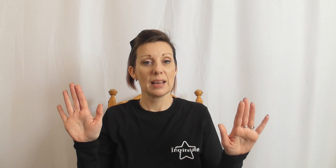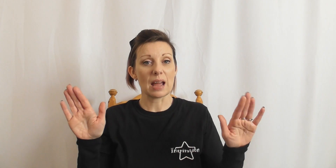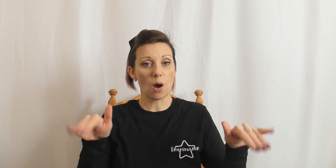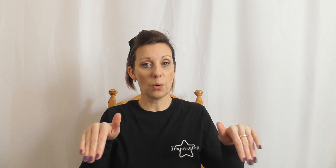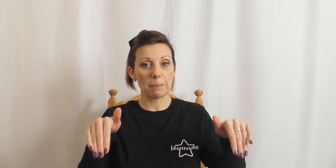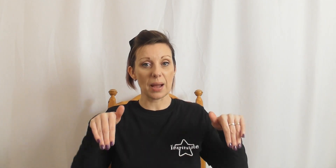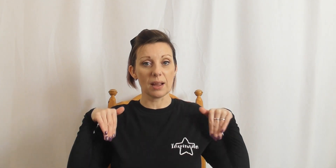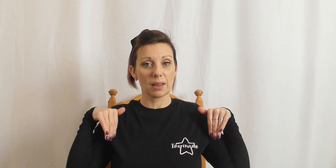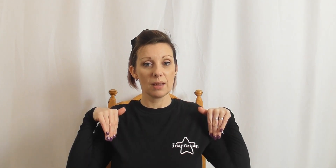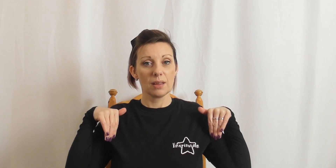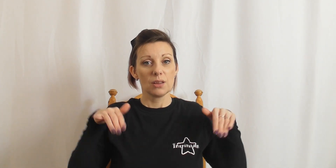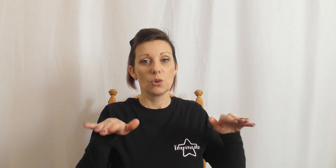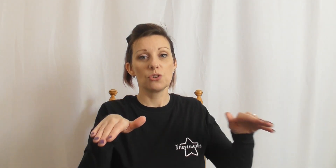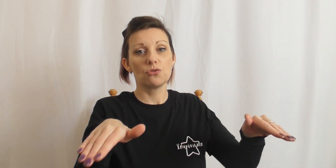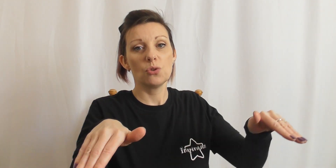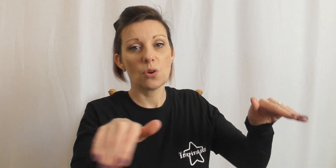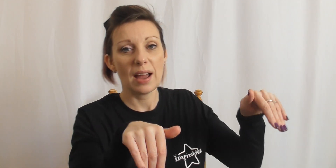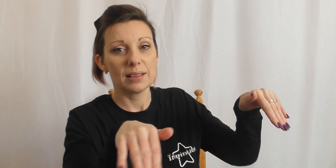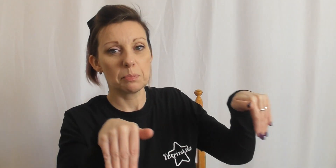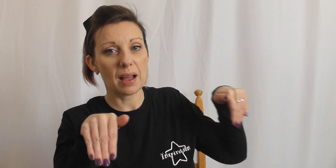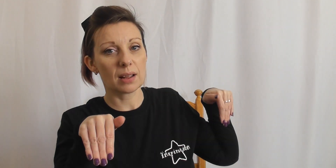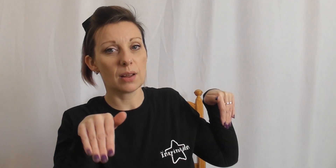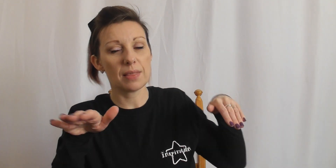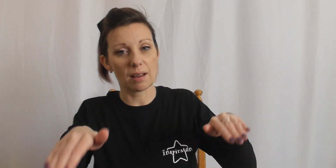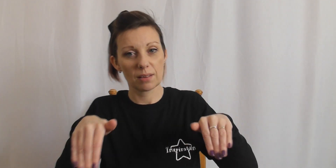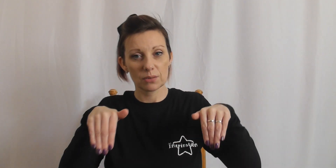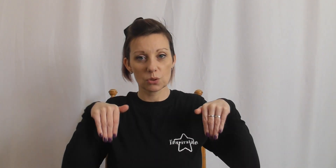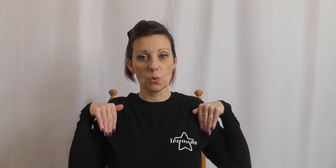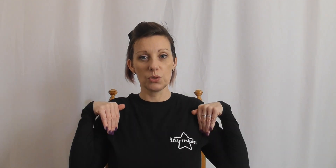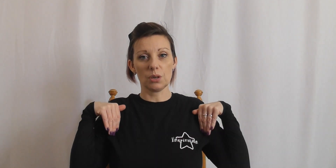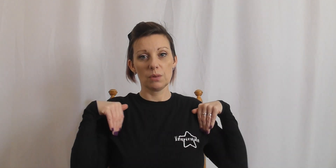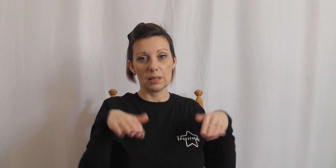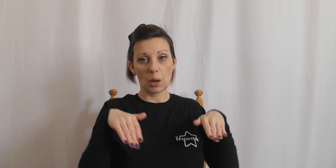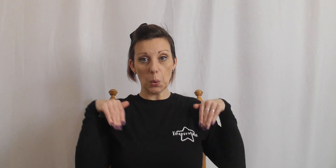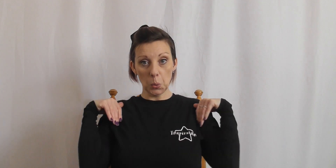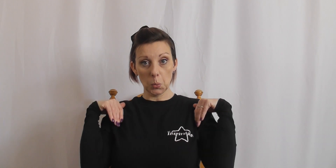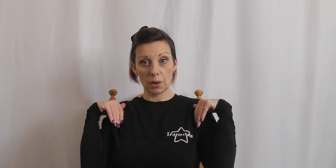now hold it back, you're gonna draw your hands back like that towards you. It's like oh okay